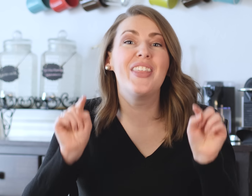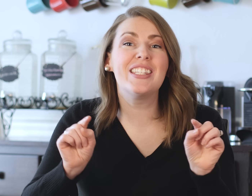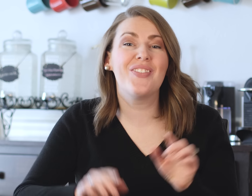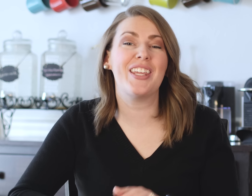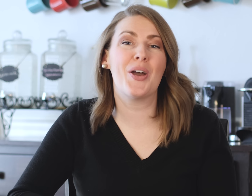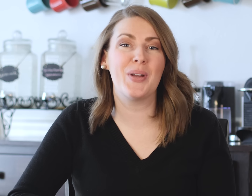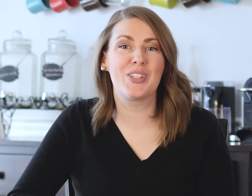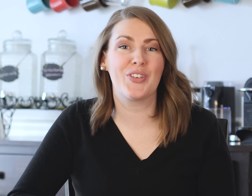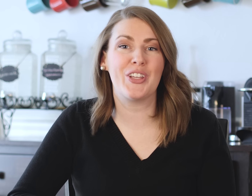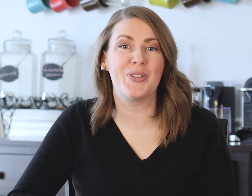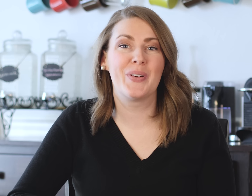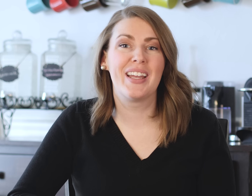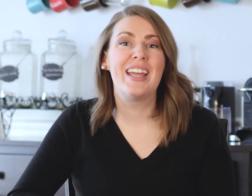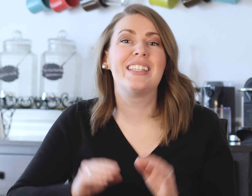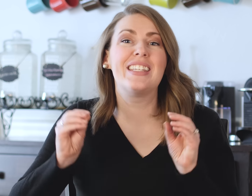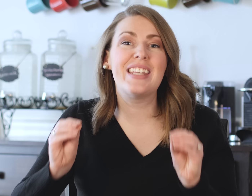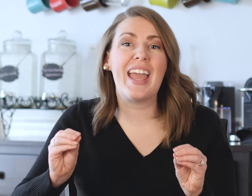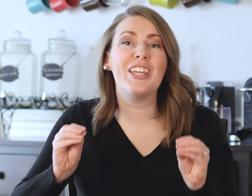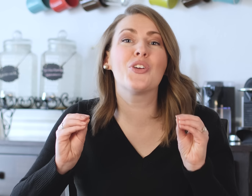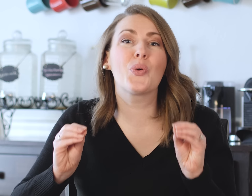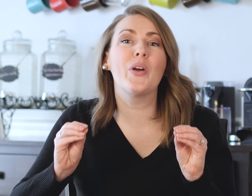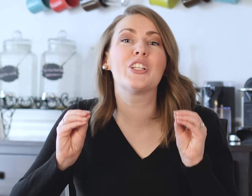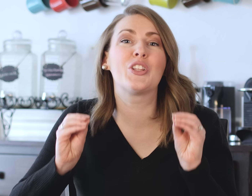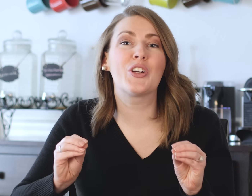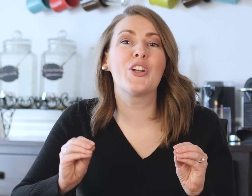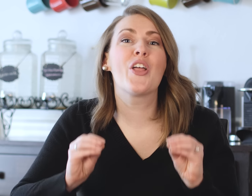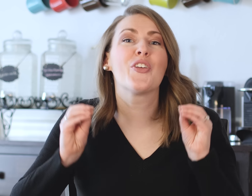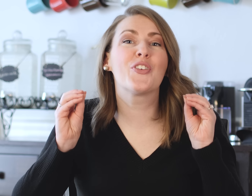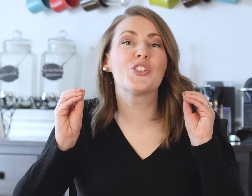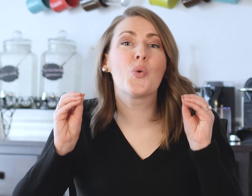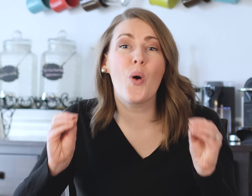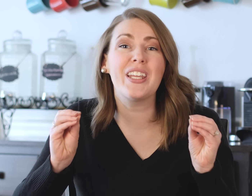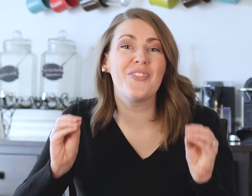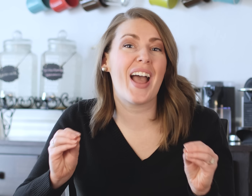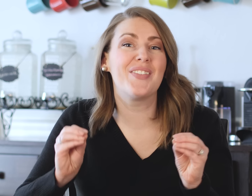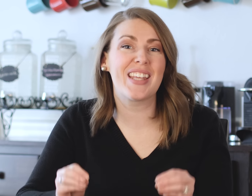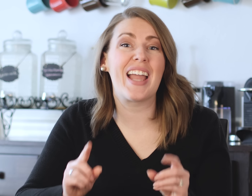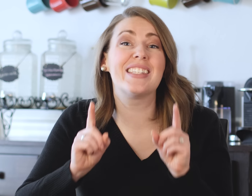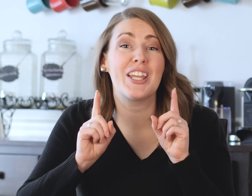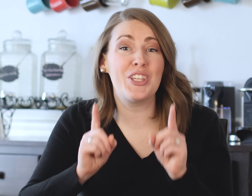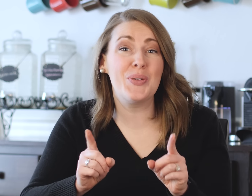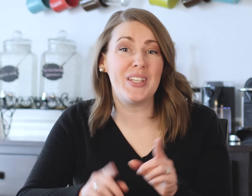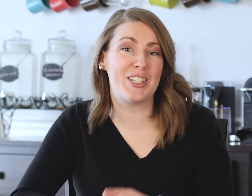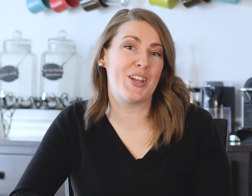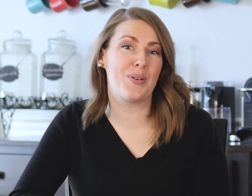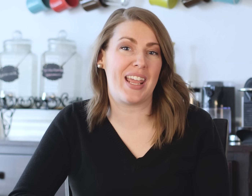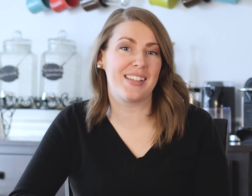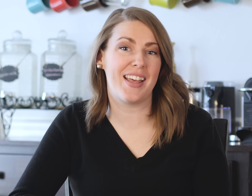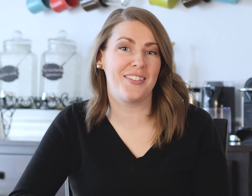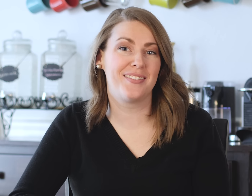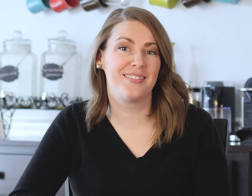this video is for you! Today you're going to learn the first 25 signs that you need to know in ASL.